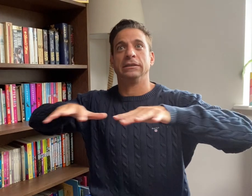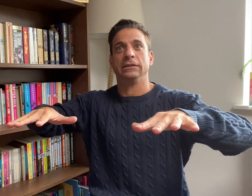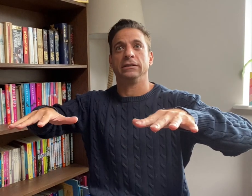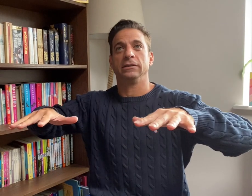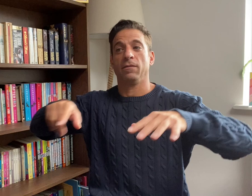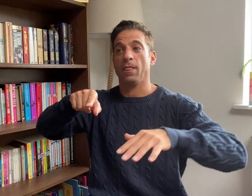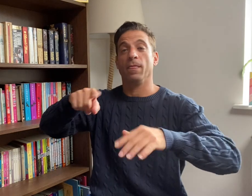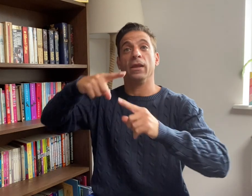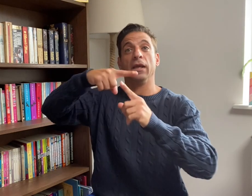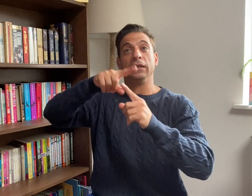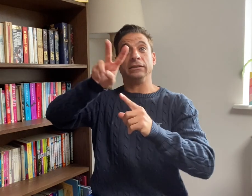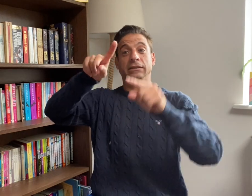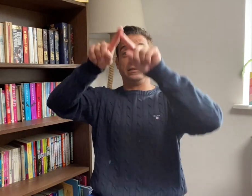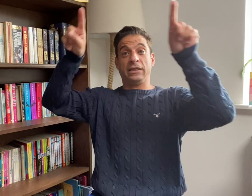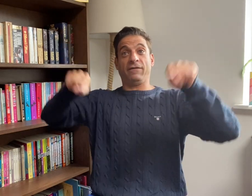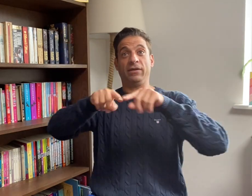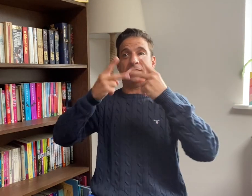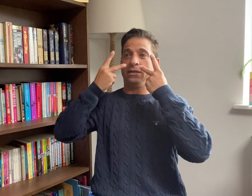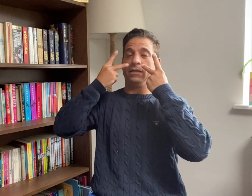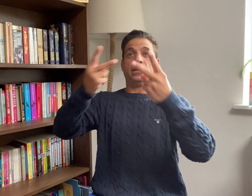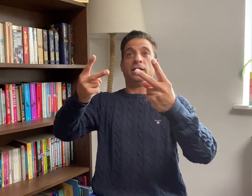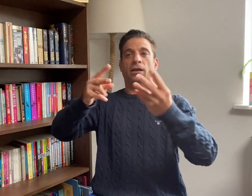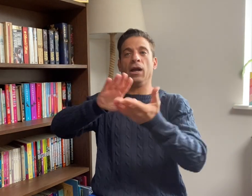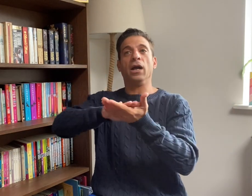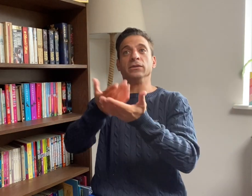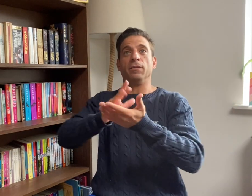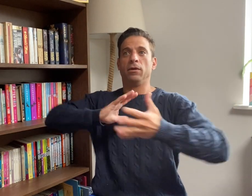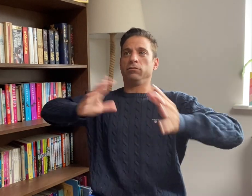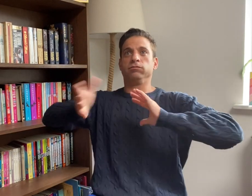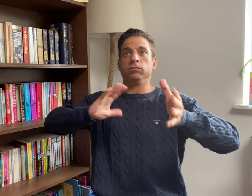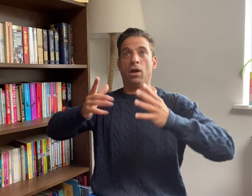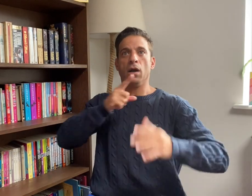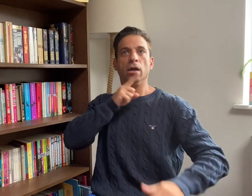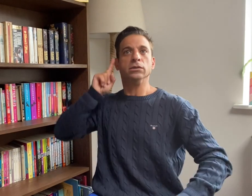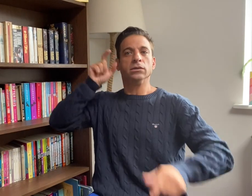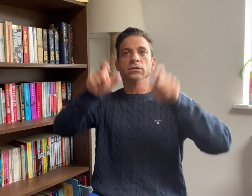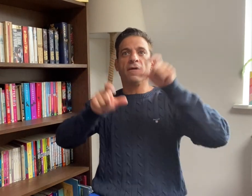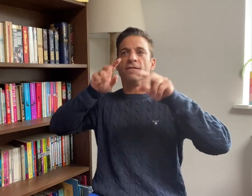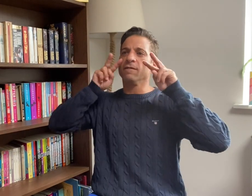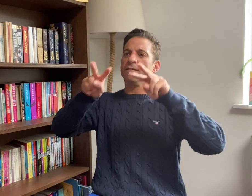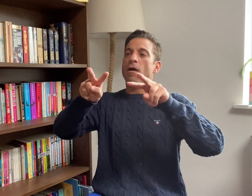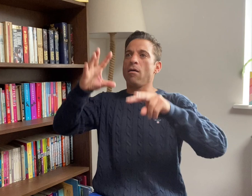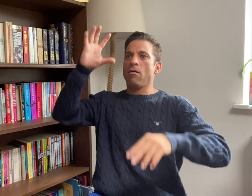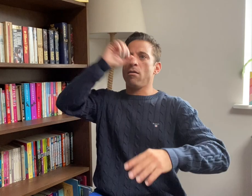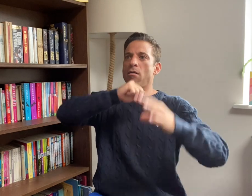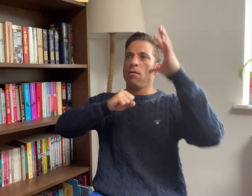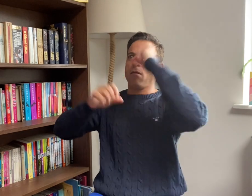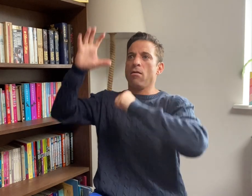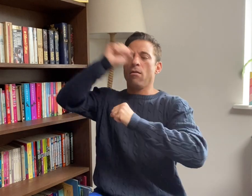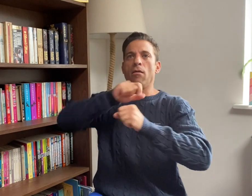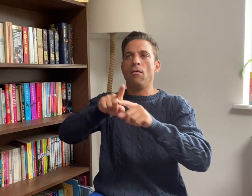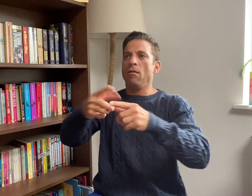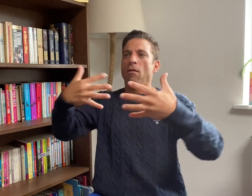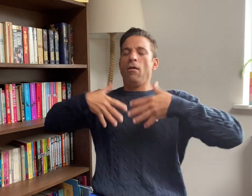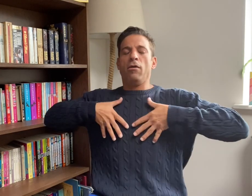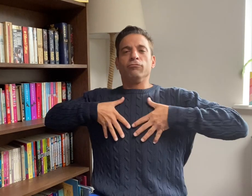enables Deaf people to receive information in their native language,